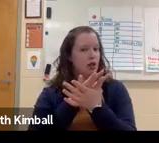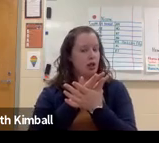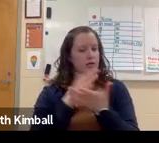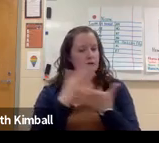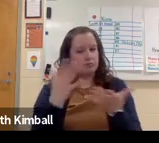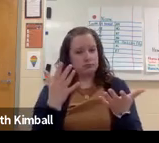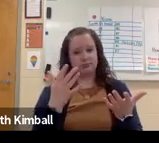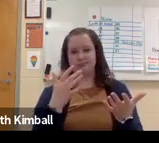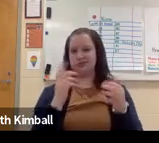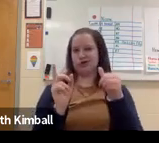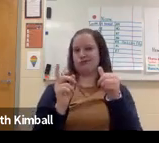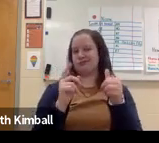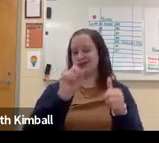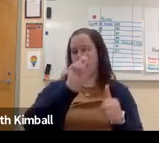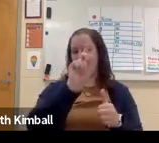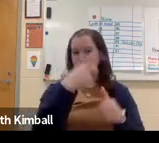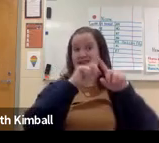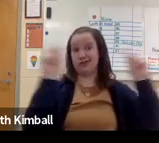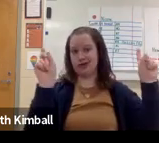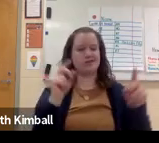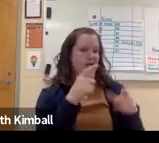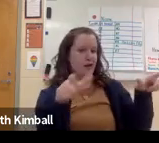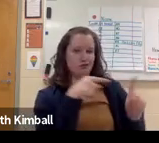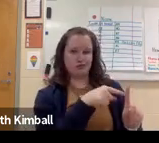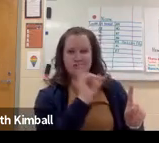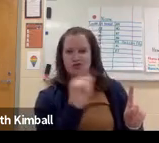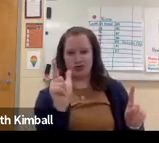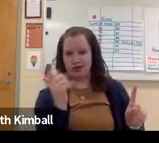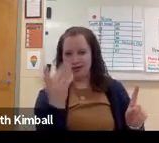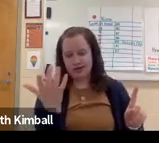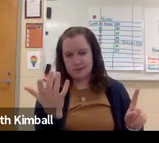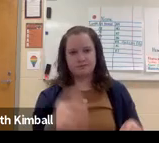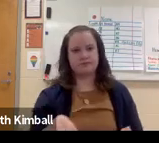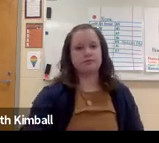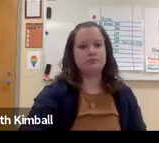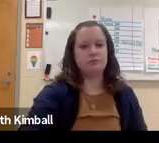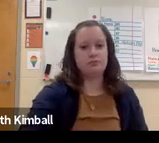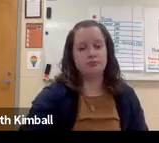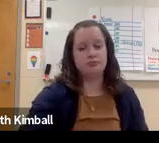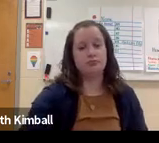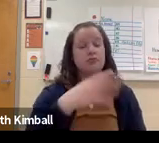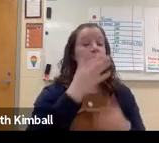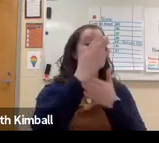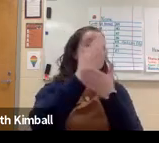It looks just like any other school. The only difference is the language that's being used.